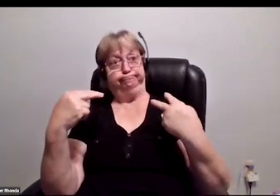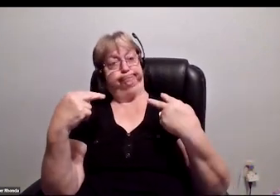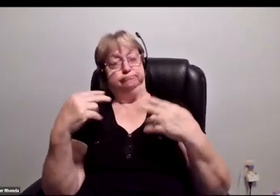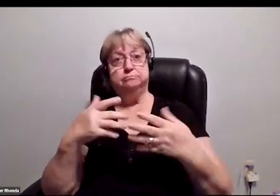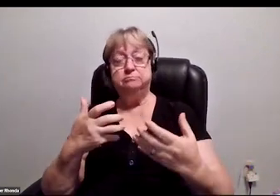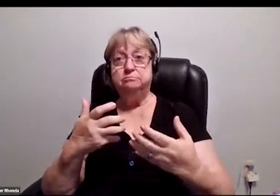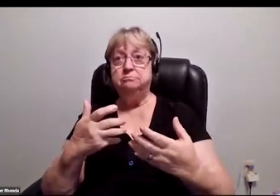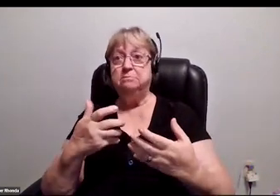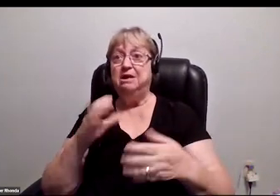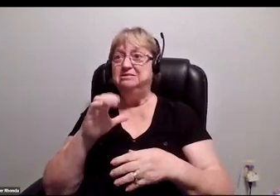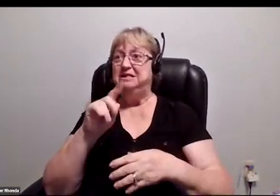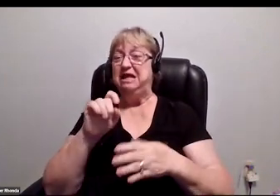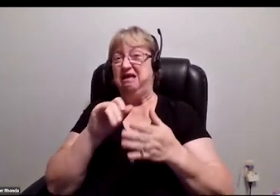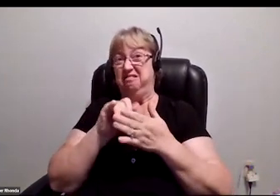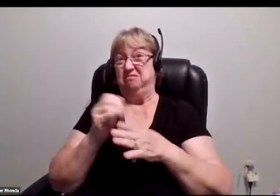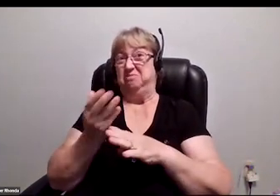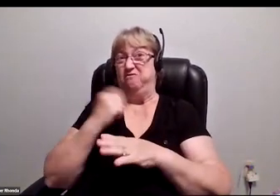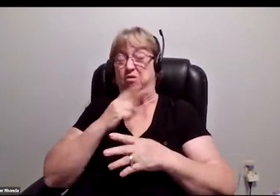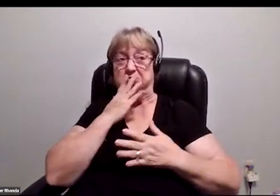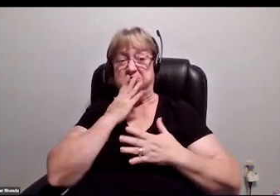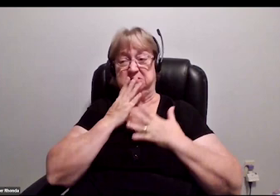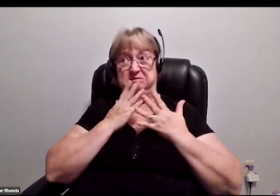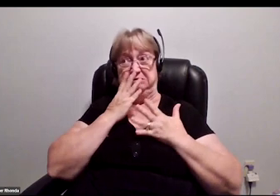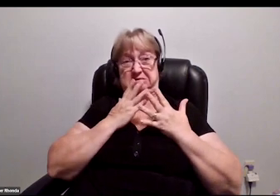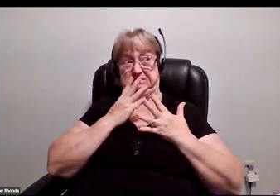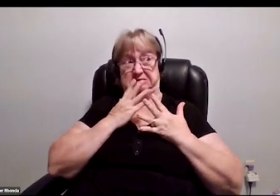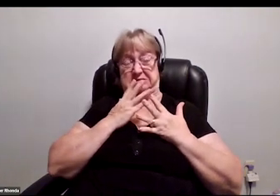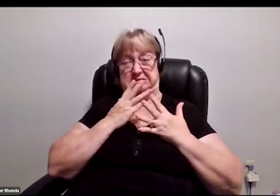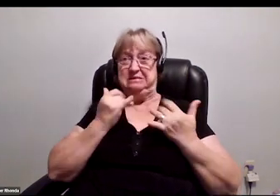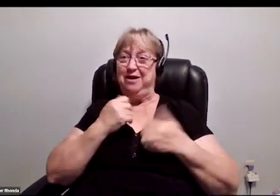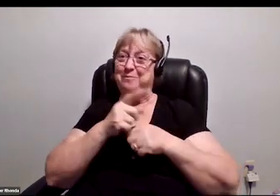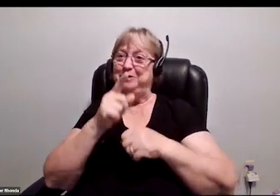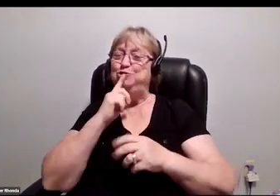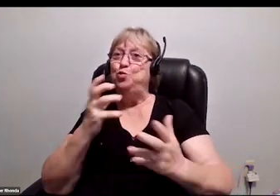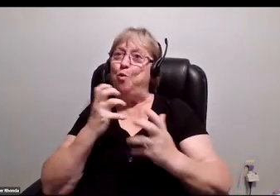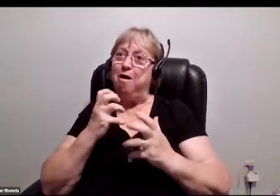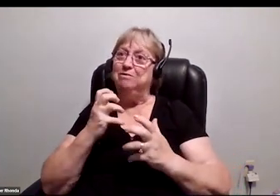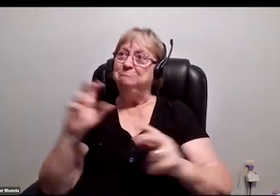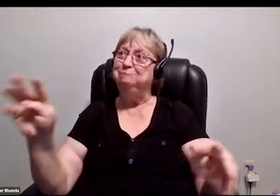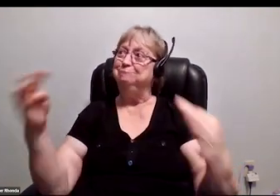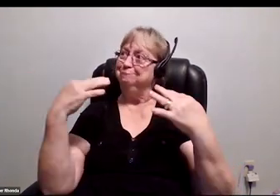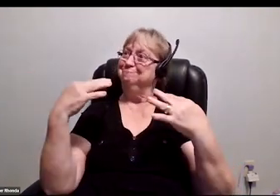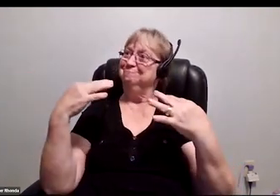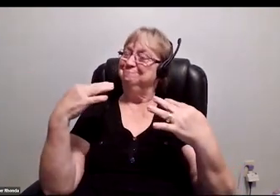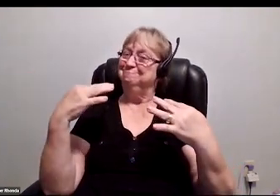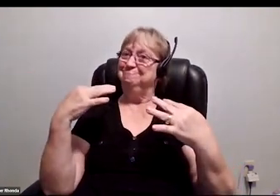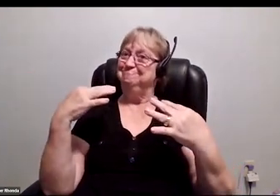It's like the cane that used to be embarrassing now makes you want to be seen with it. It combats erasure.